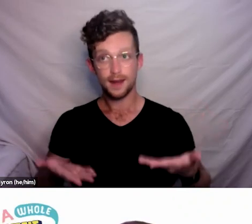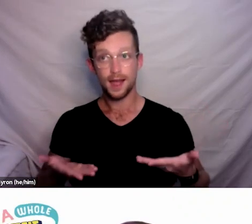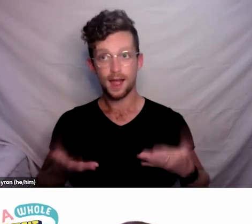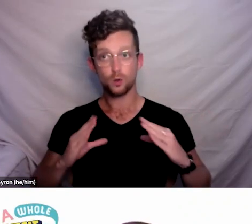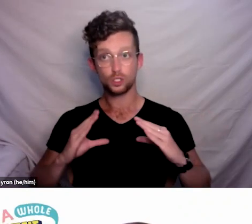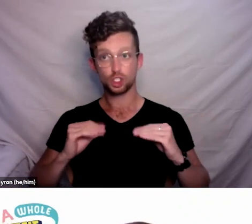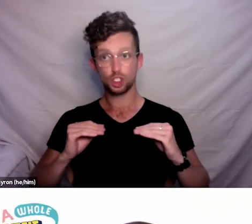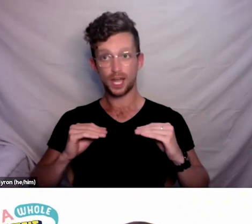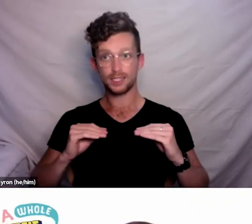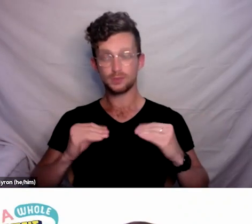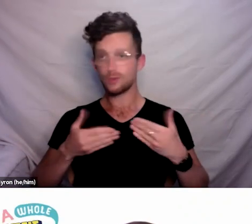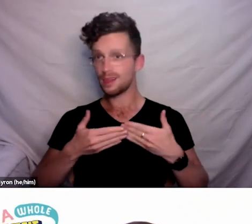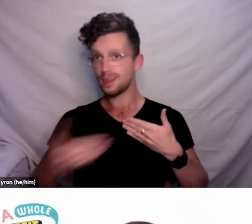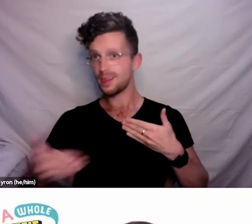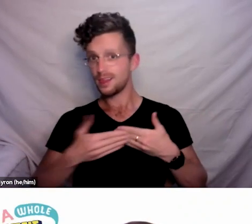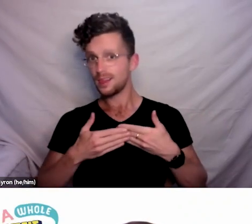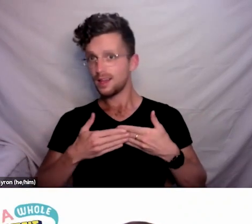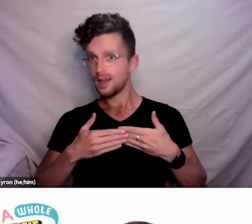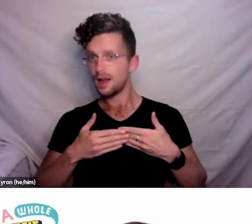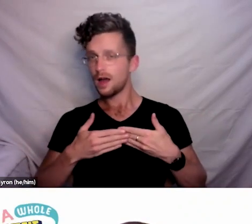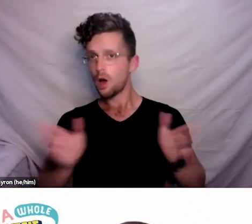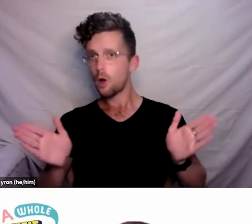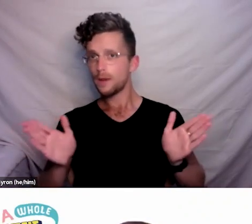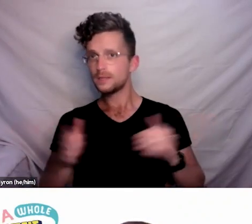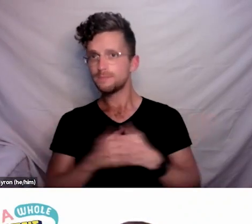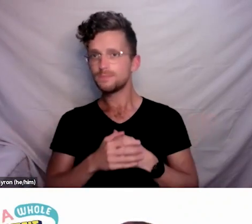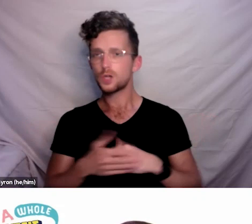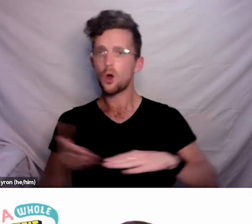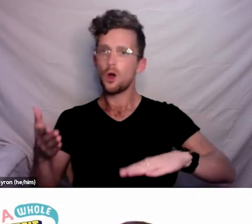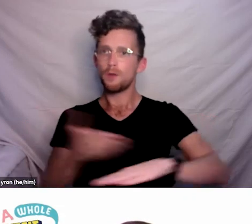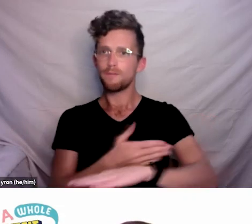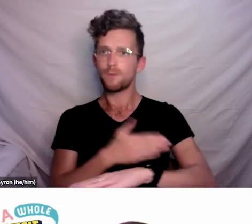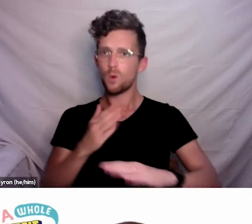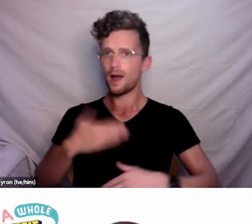So before I hand it over to Paula for her final comments, I’d